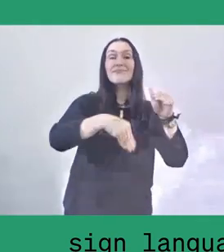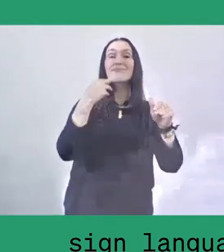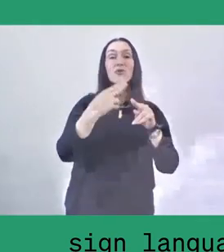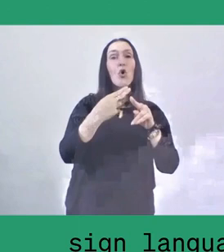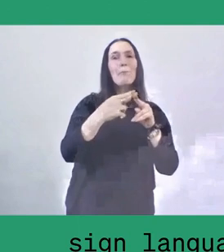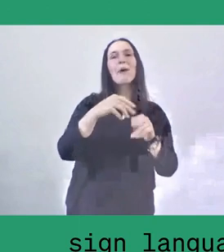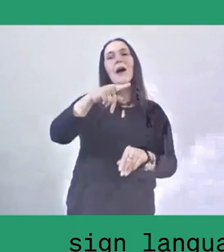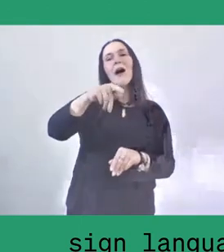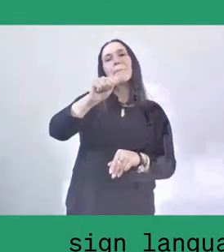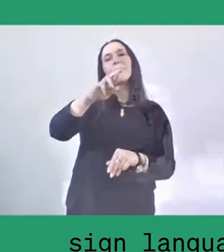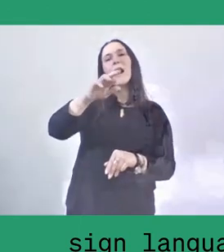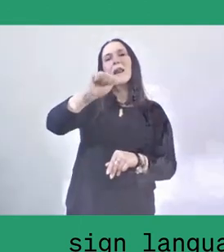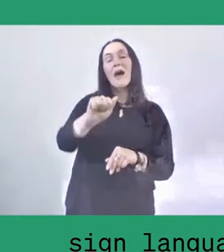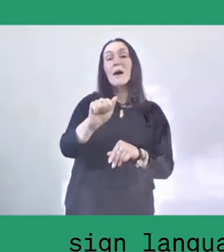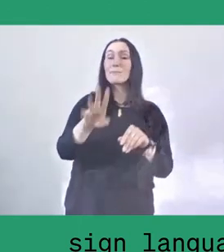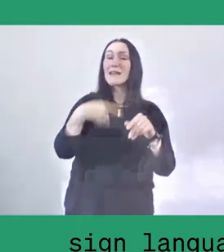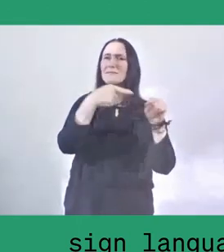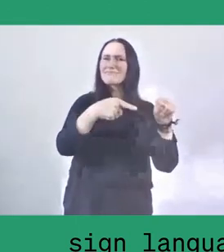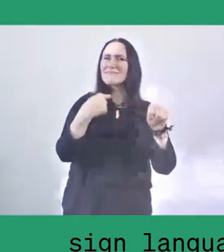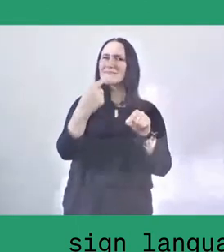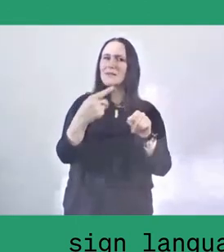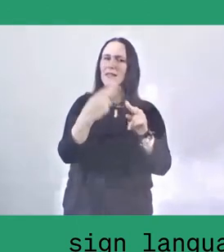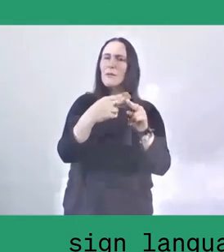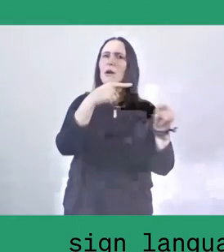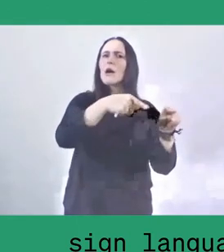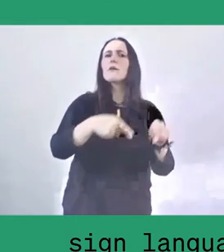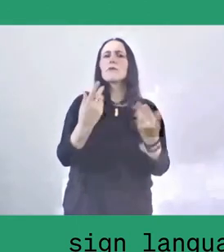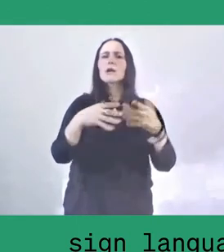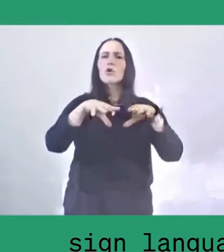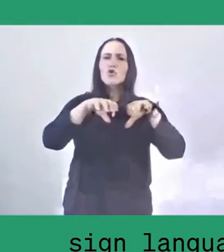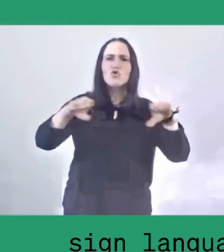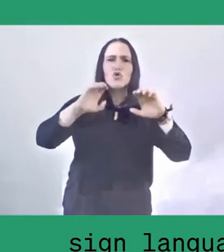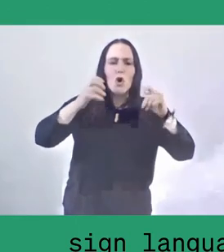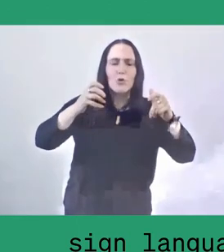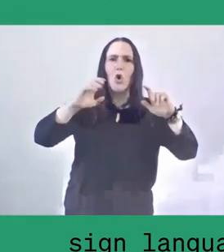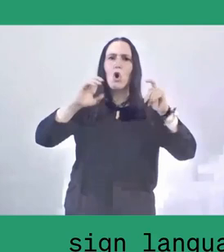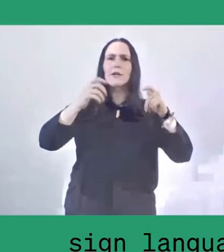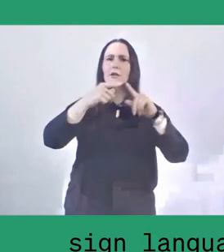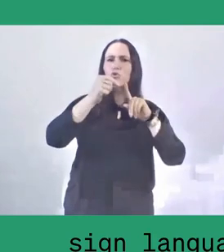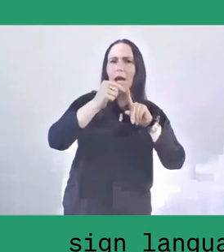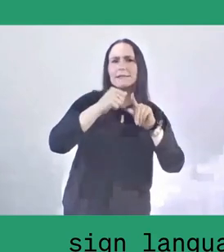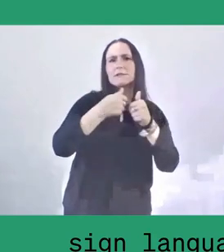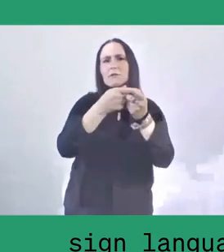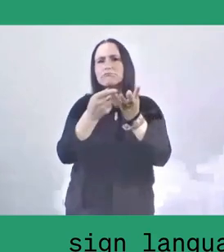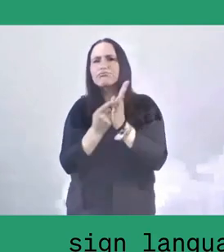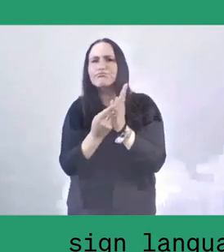para is a space to store crops such as rice, corn, and so on. And, cosmologically speaking,